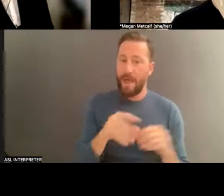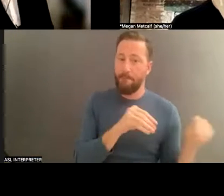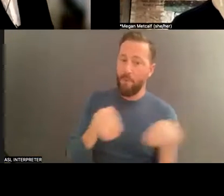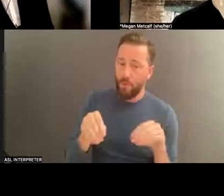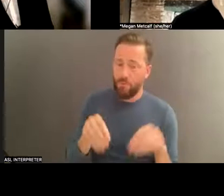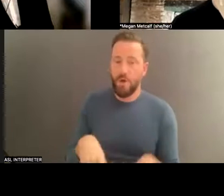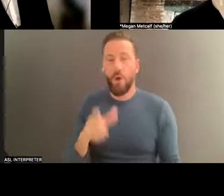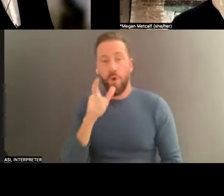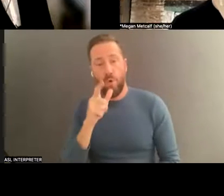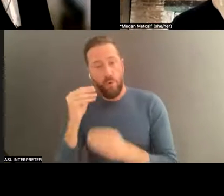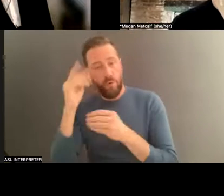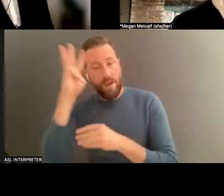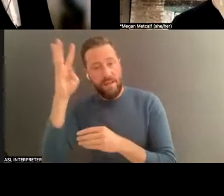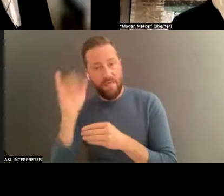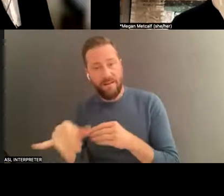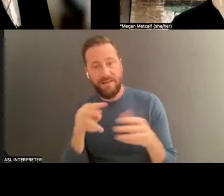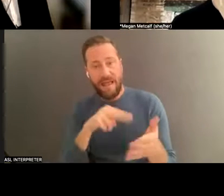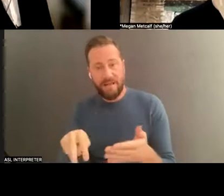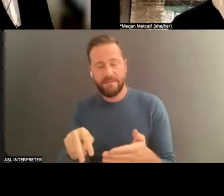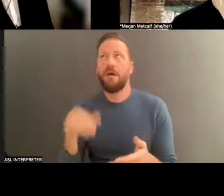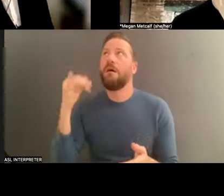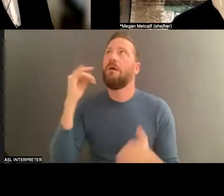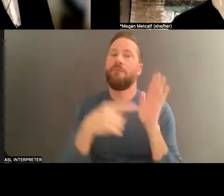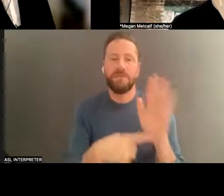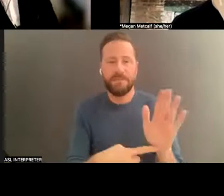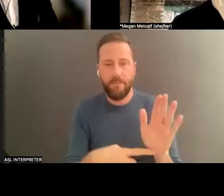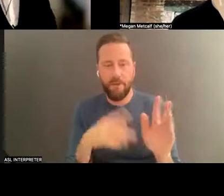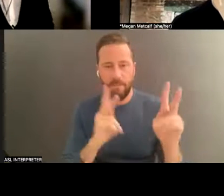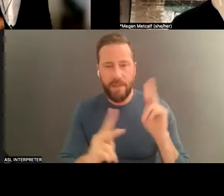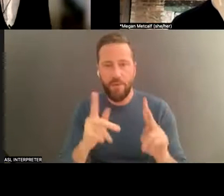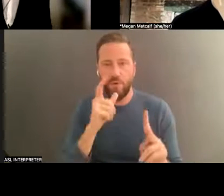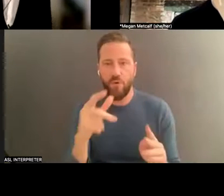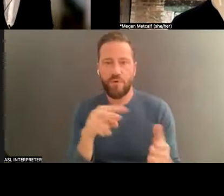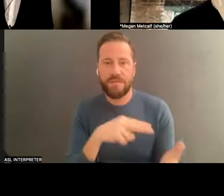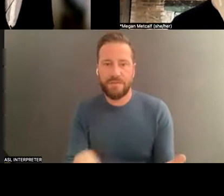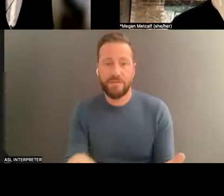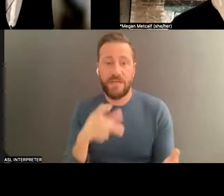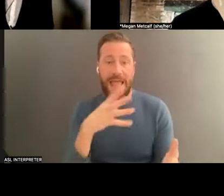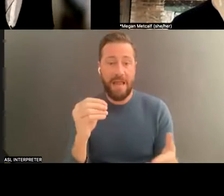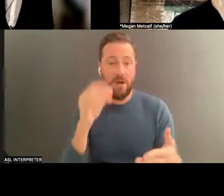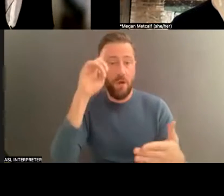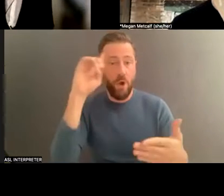created the dance. Like a perfect example of people, dancers and choreographers